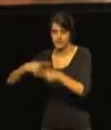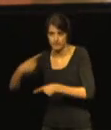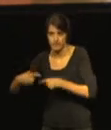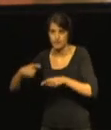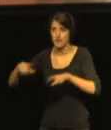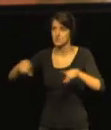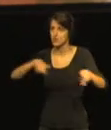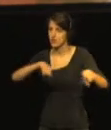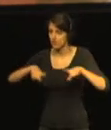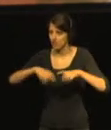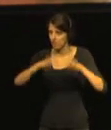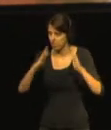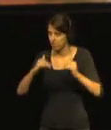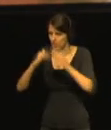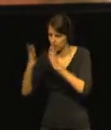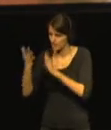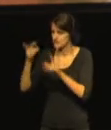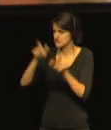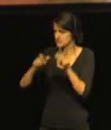from the EU member states